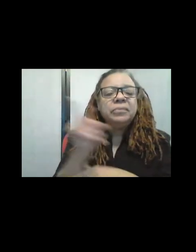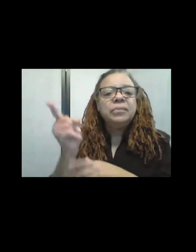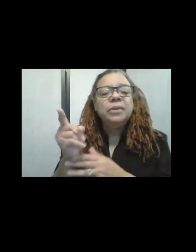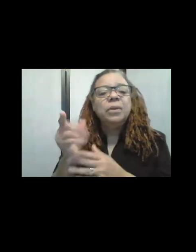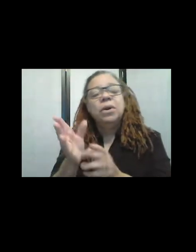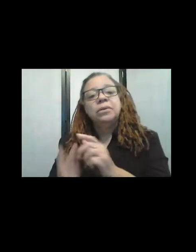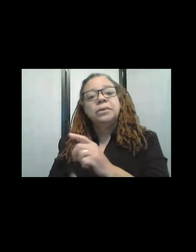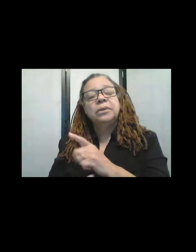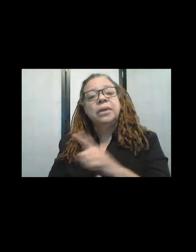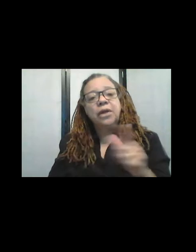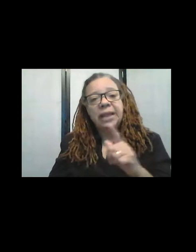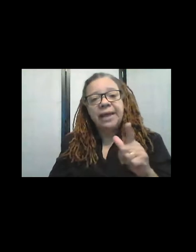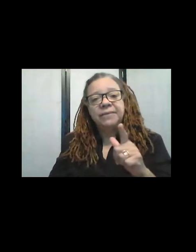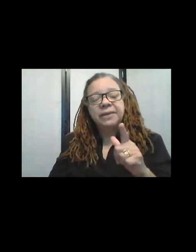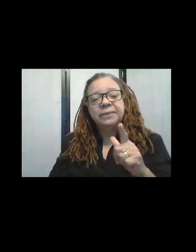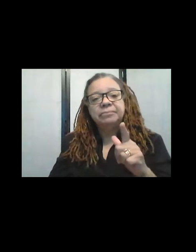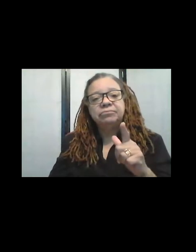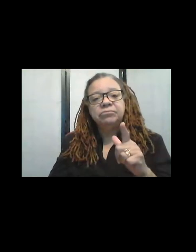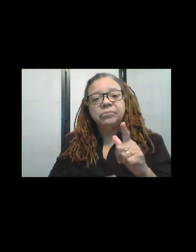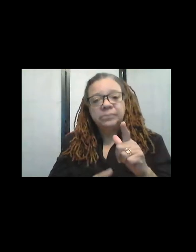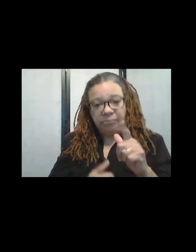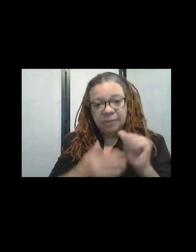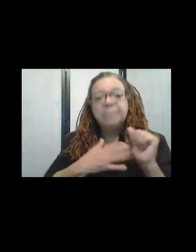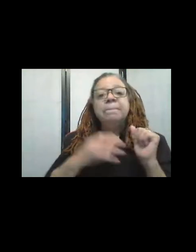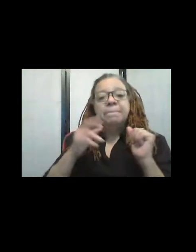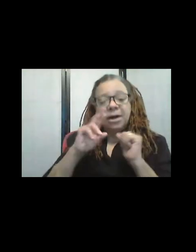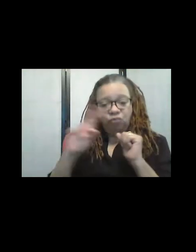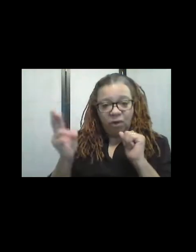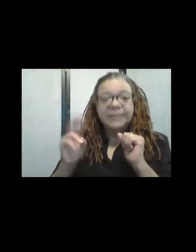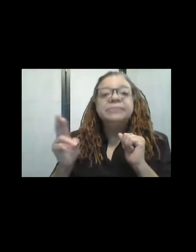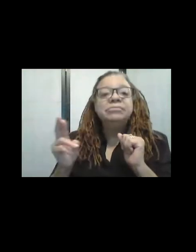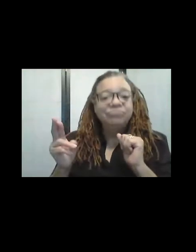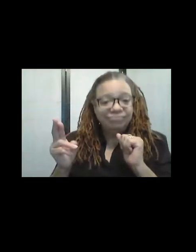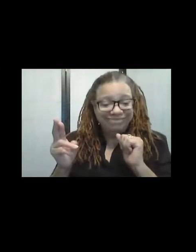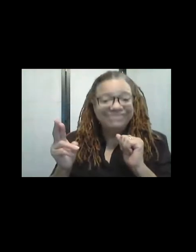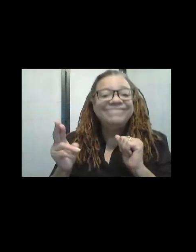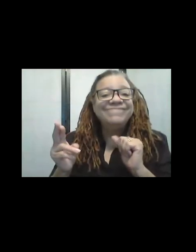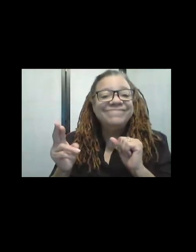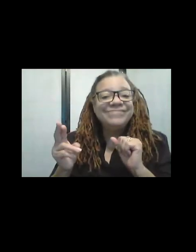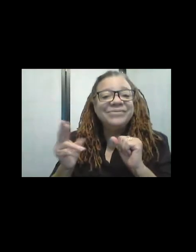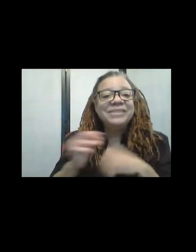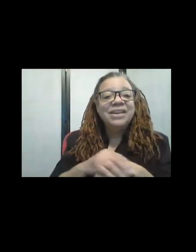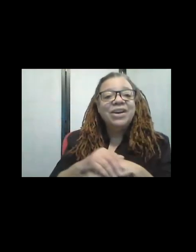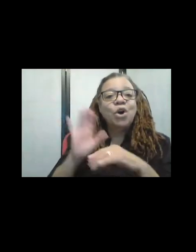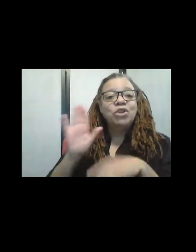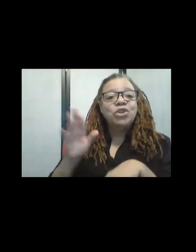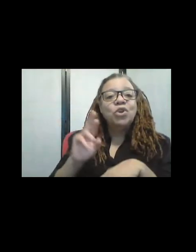is that your left or right? I'm seeing it as my right. But who knows the one you're pointing at yeah? Oh, your right. So, um, that was actually